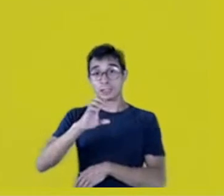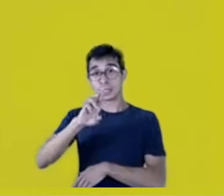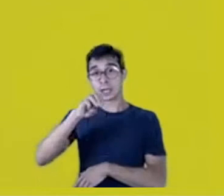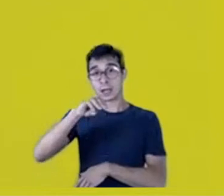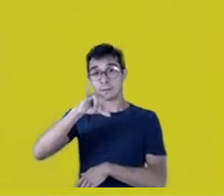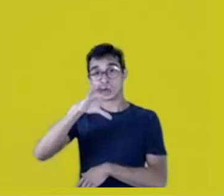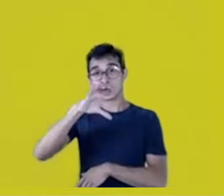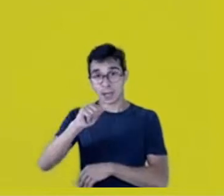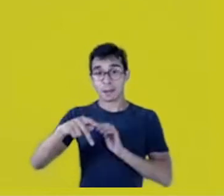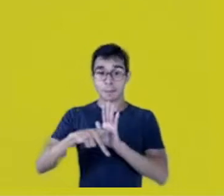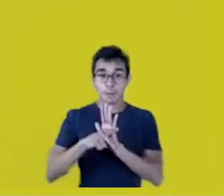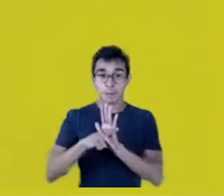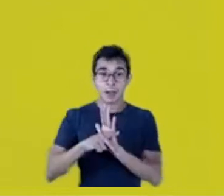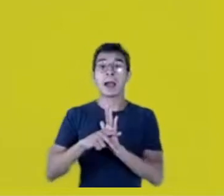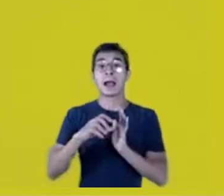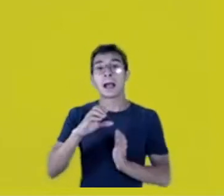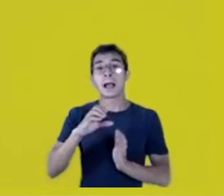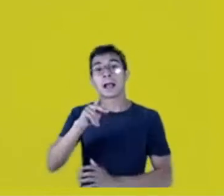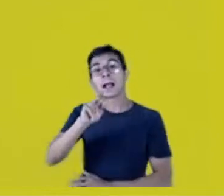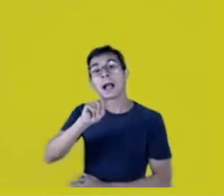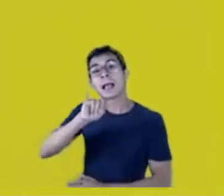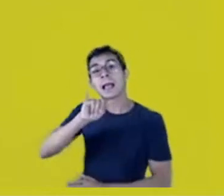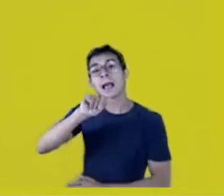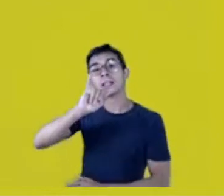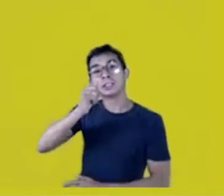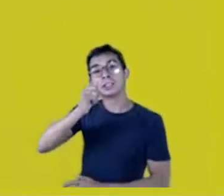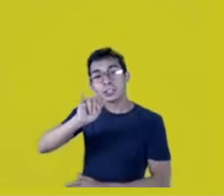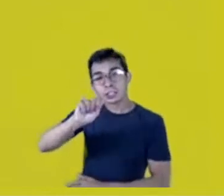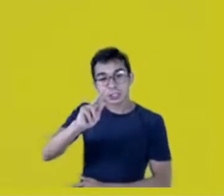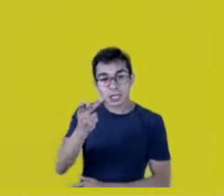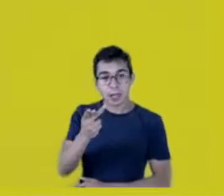These straw earrings are Kaingáng, they are Kaingáng,